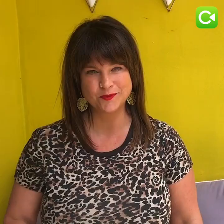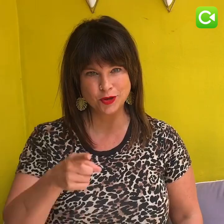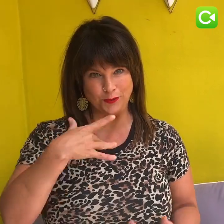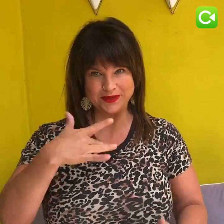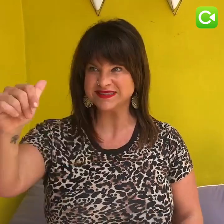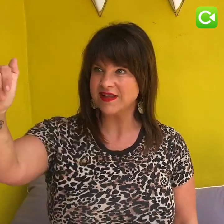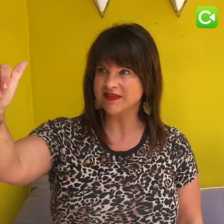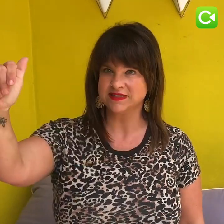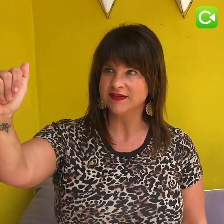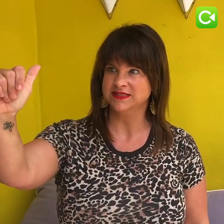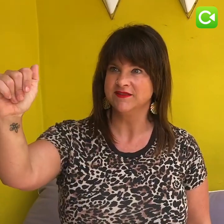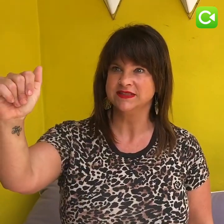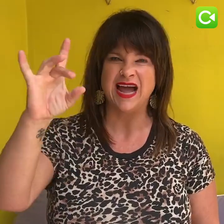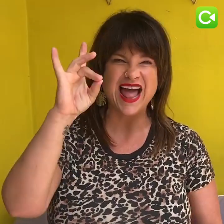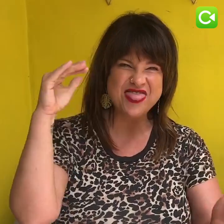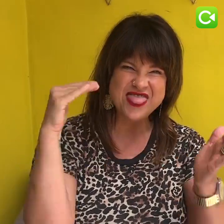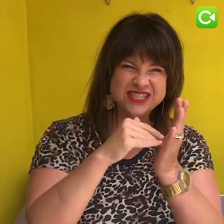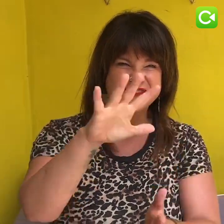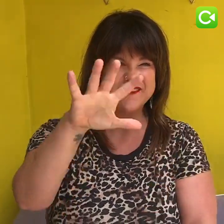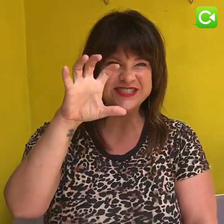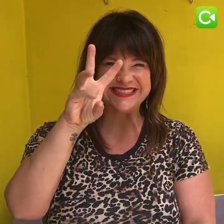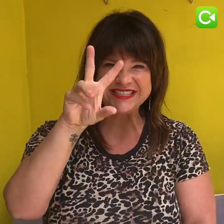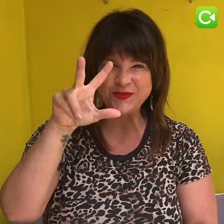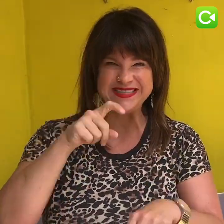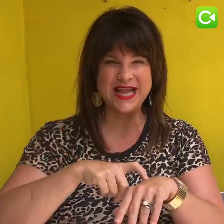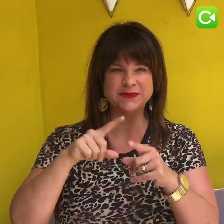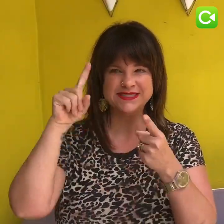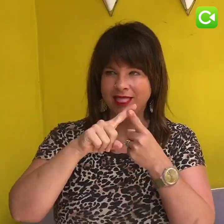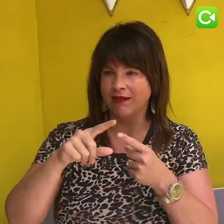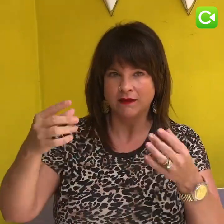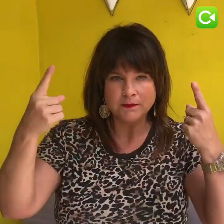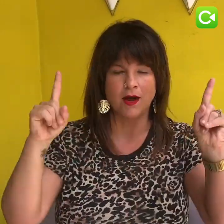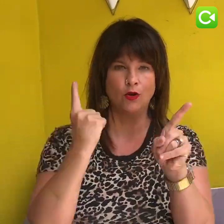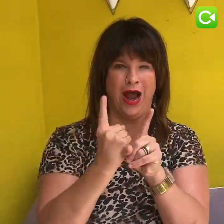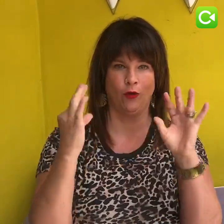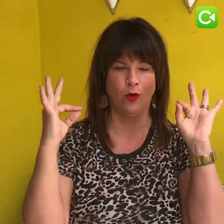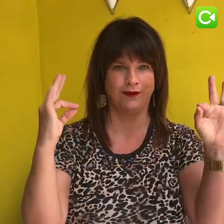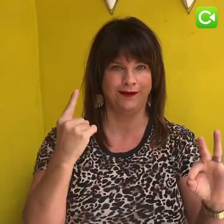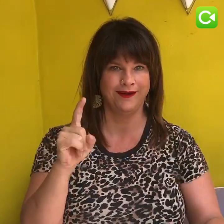How many of you tend to snap, and snap selfies, only to finally get it right after 8563th take?